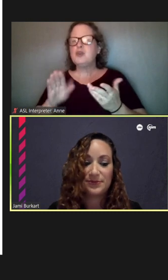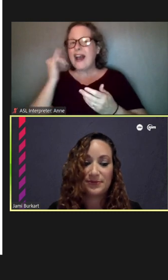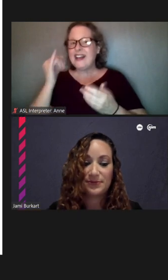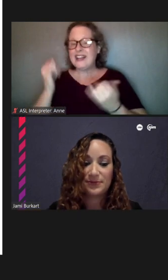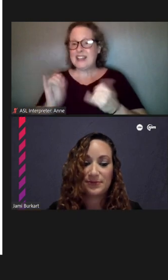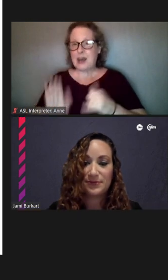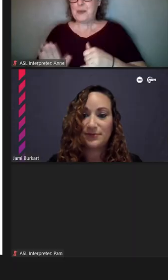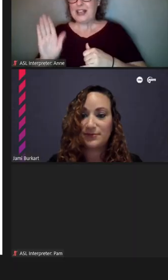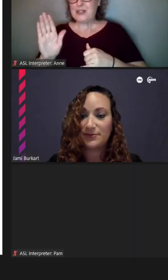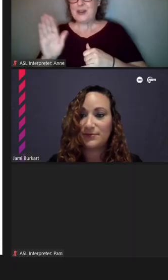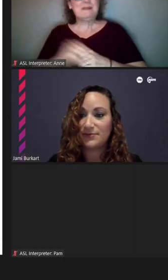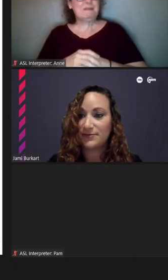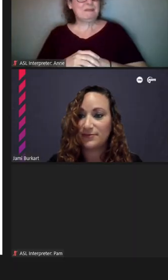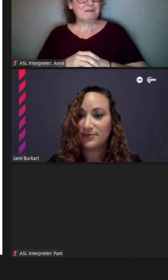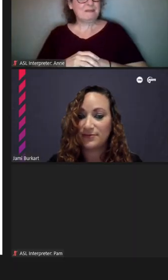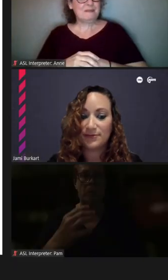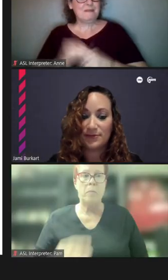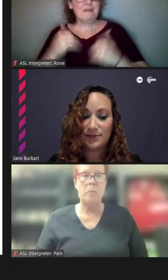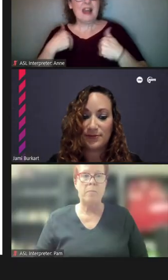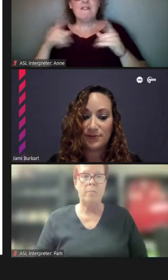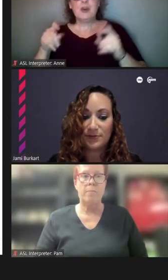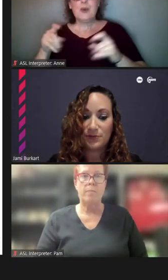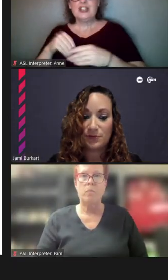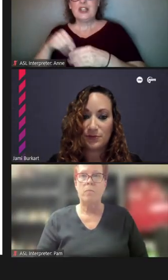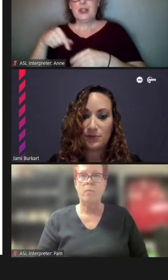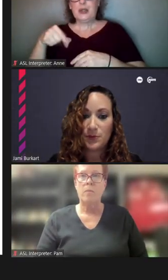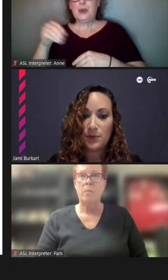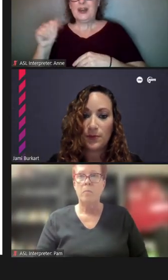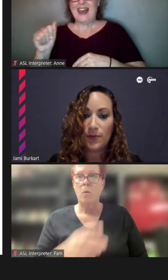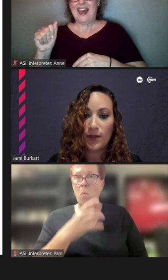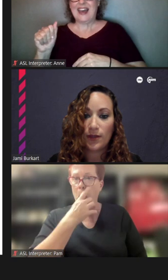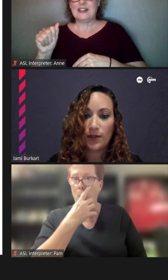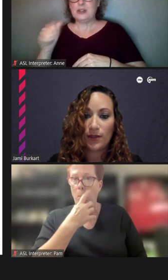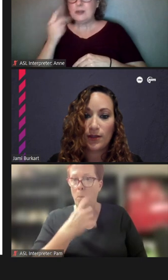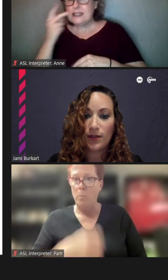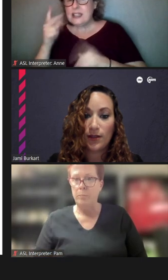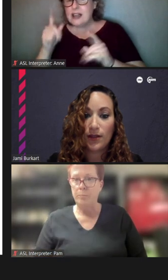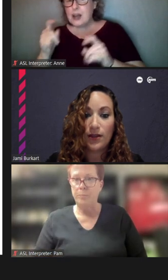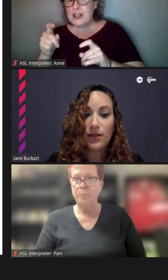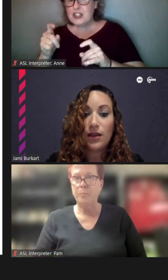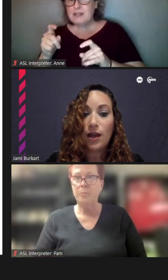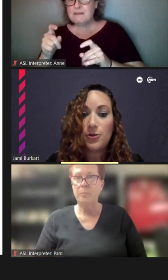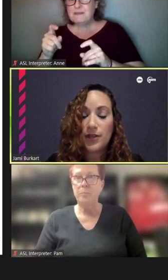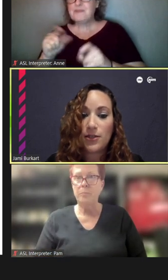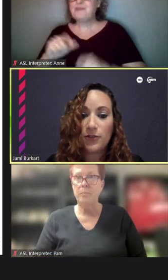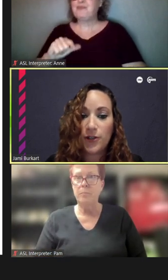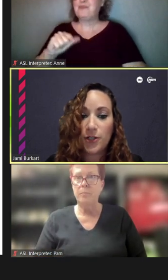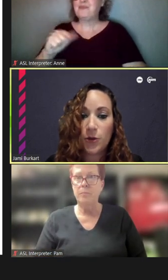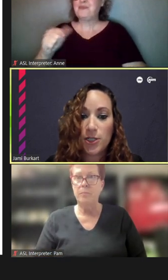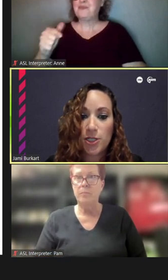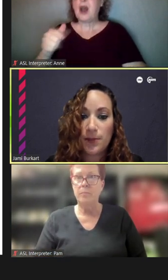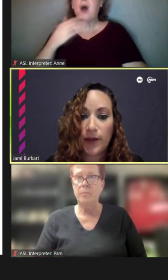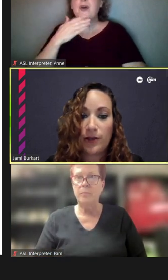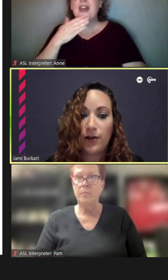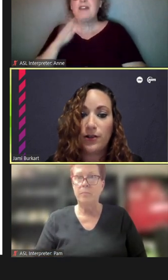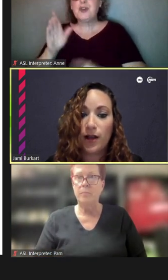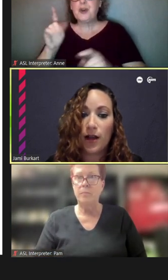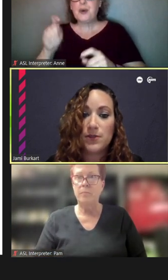We have a question in the Q&A. Jami, do you see it? Oh, thank you for your question, Michael.